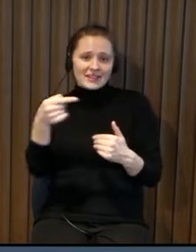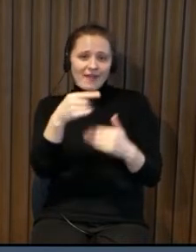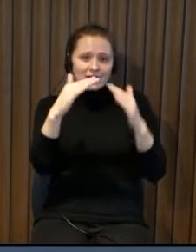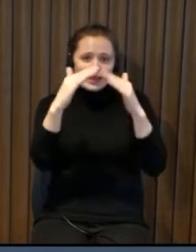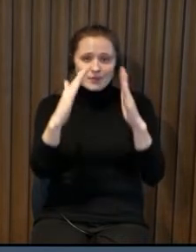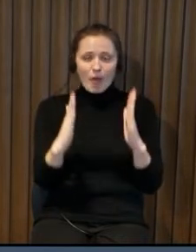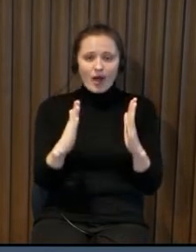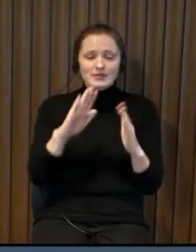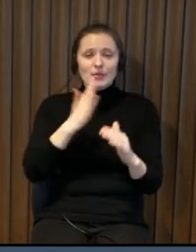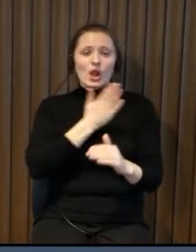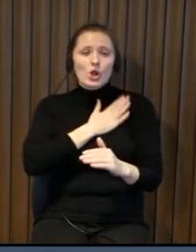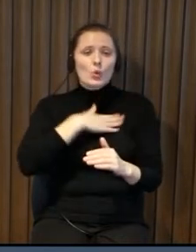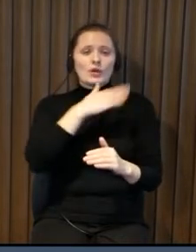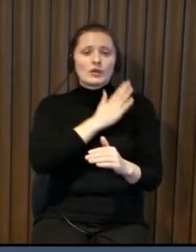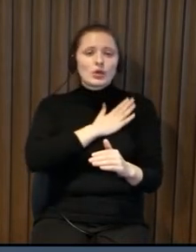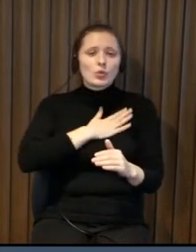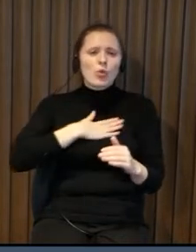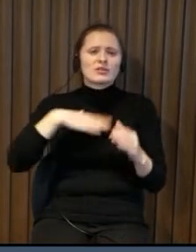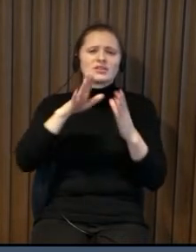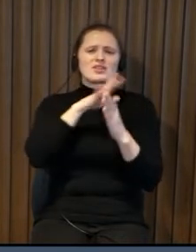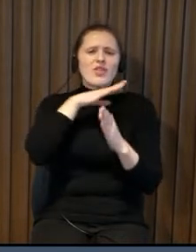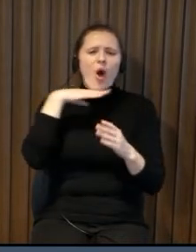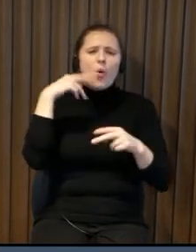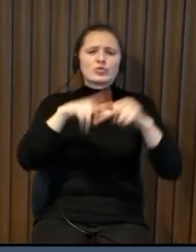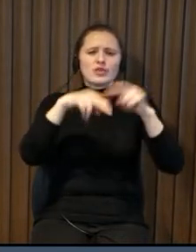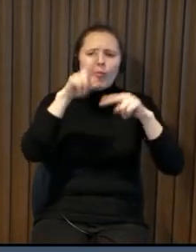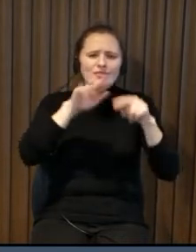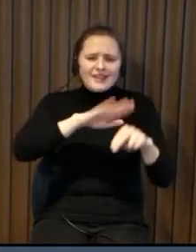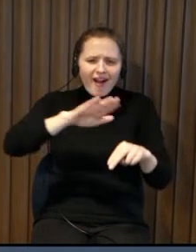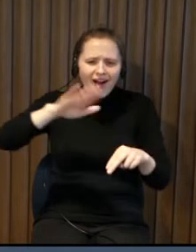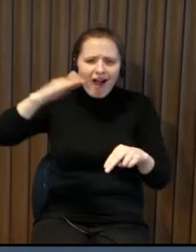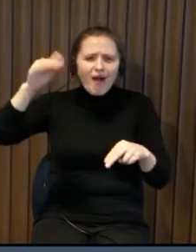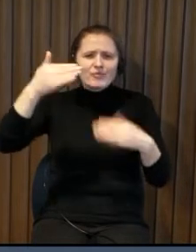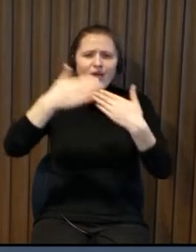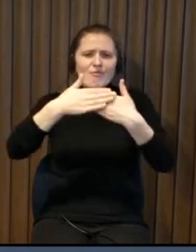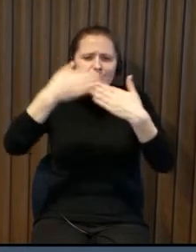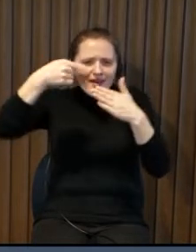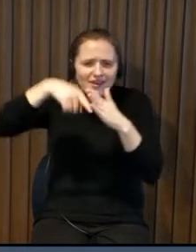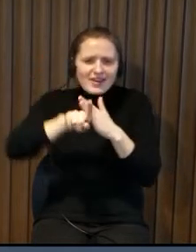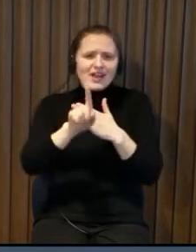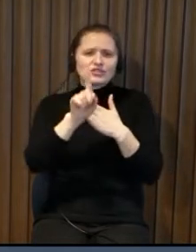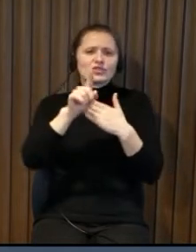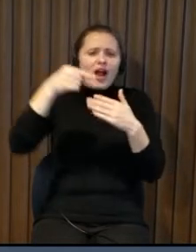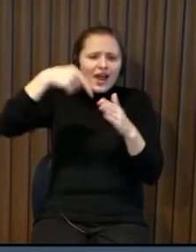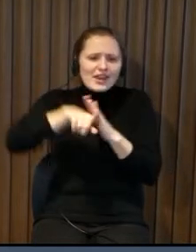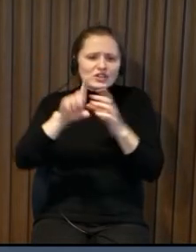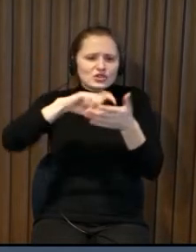private houses and how they are built we can see that recently they are becoming